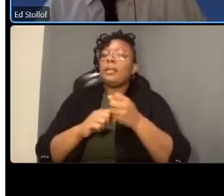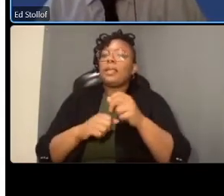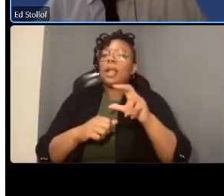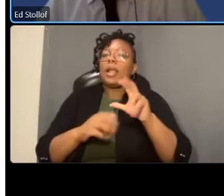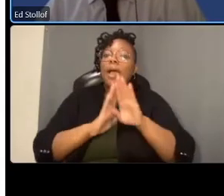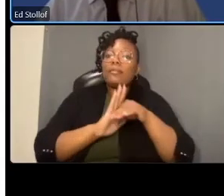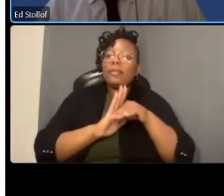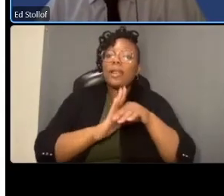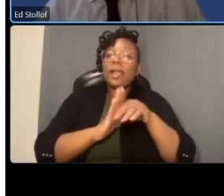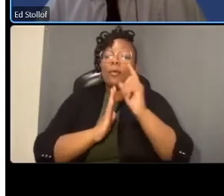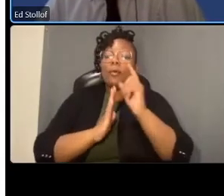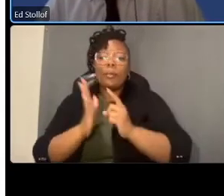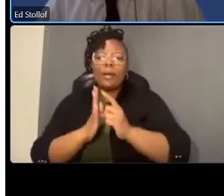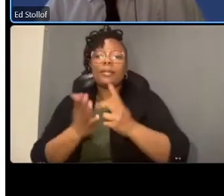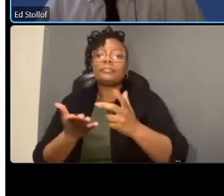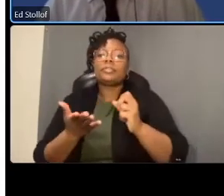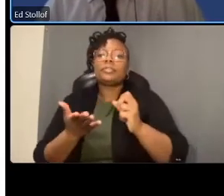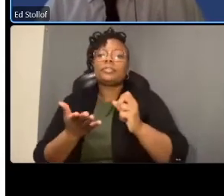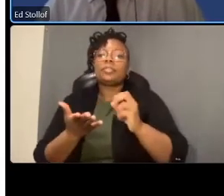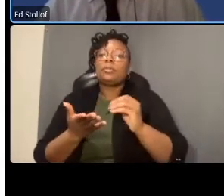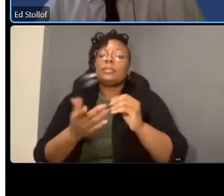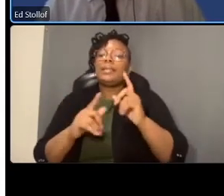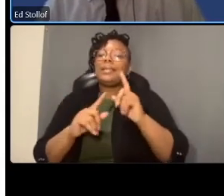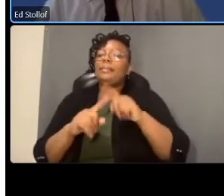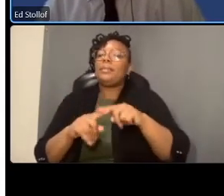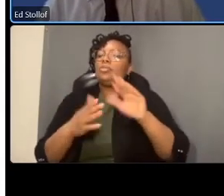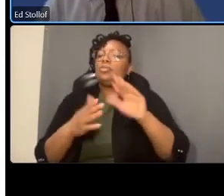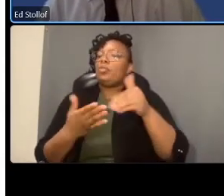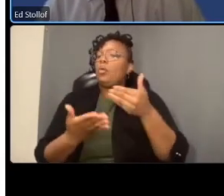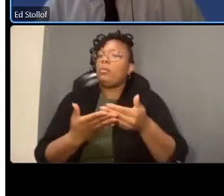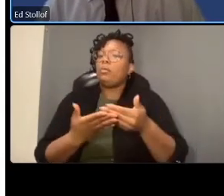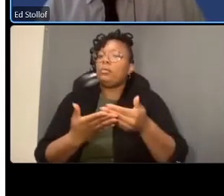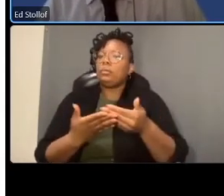and that there's no decisions but we'd like to go out with the community and look at some of those